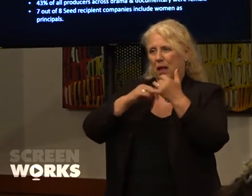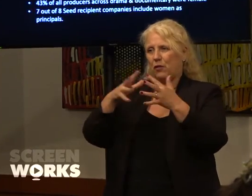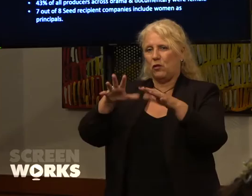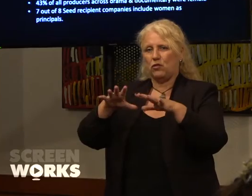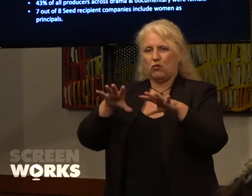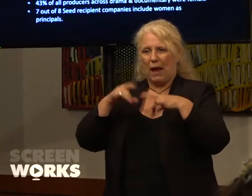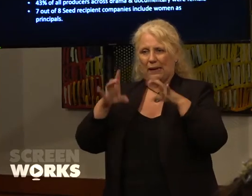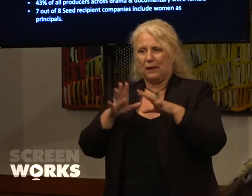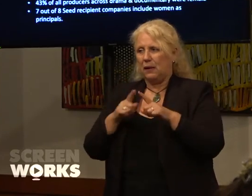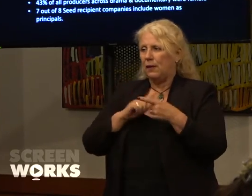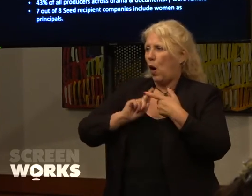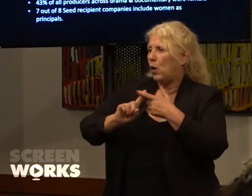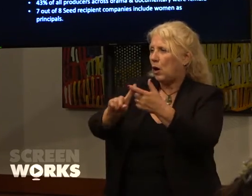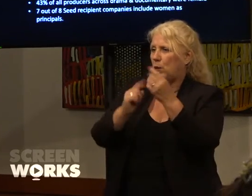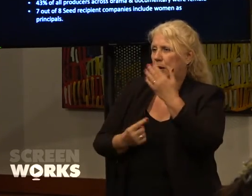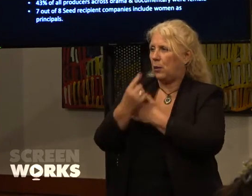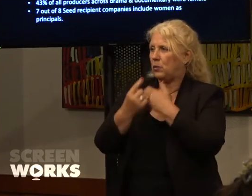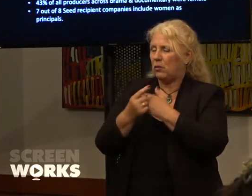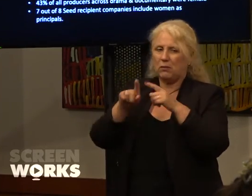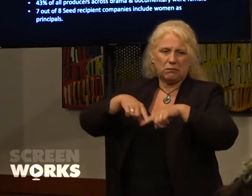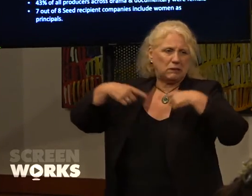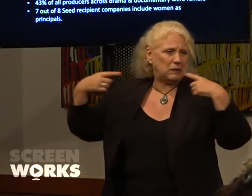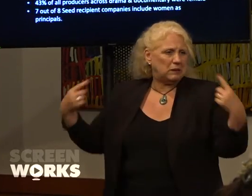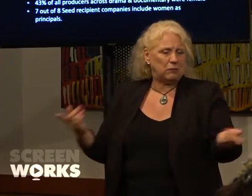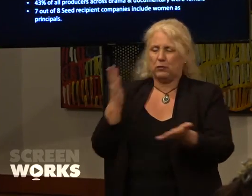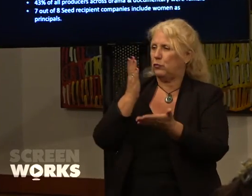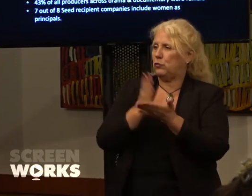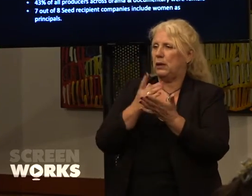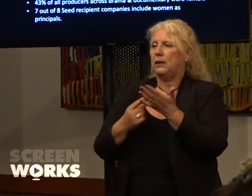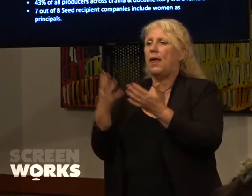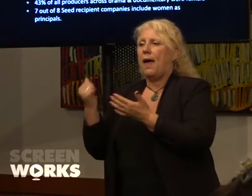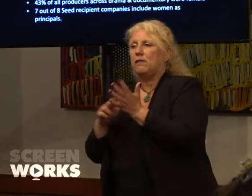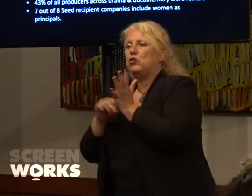opportunities that we have in South Australia are completely different to those that exist in New South Wales or